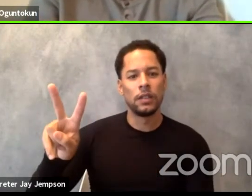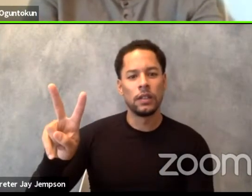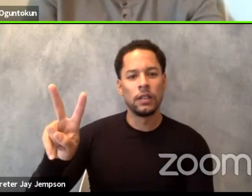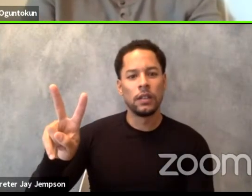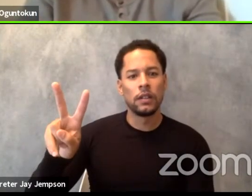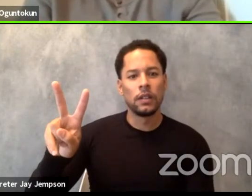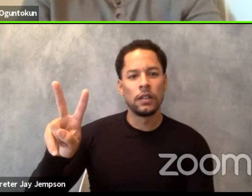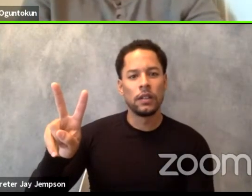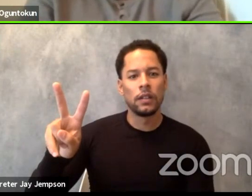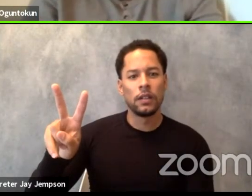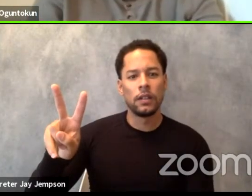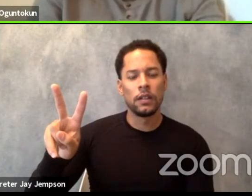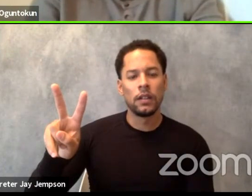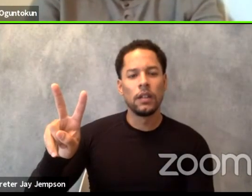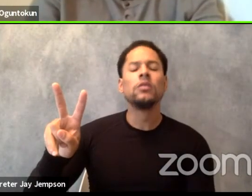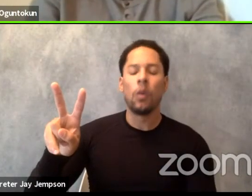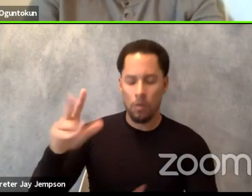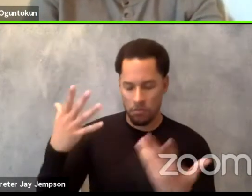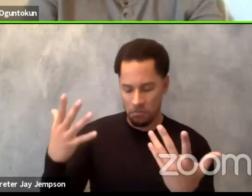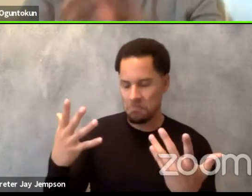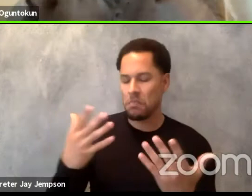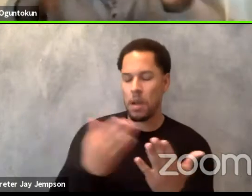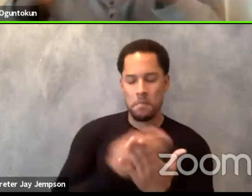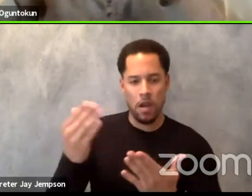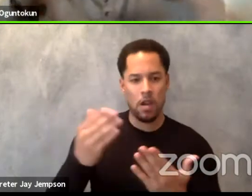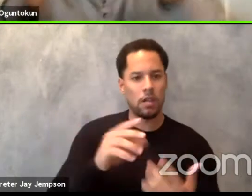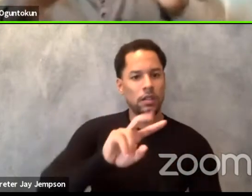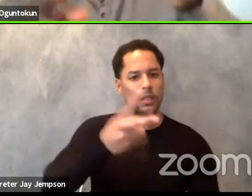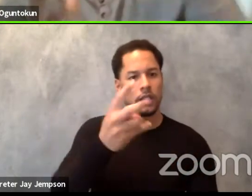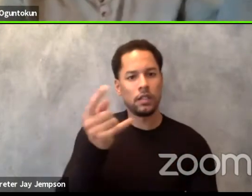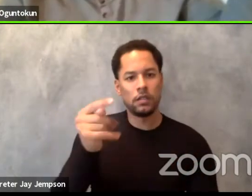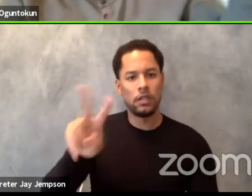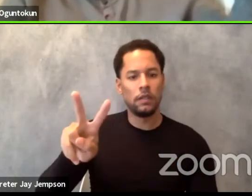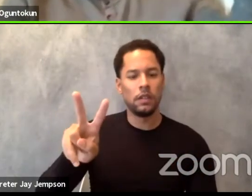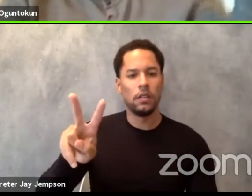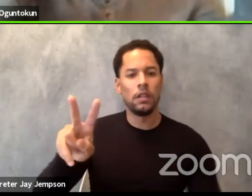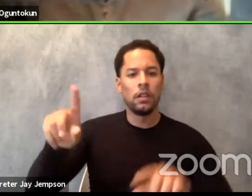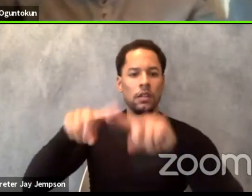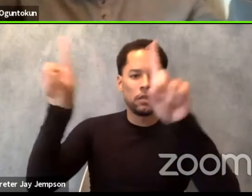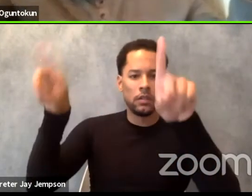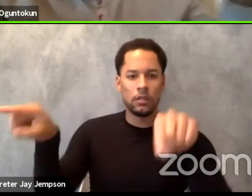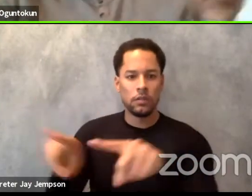and I could not believe the difference between the news being told by Al Jazeera and CNN.